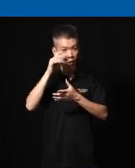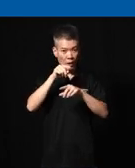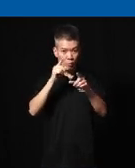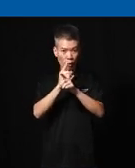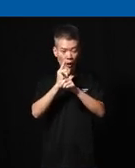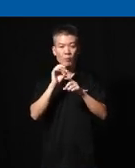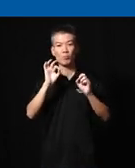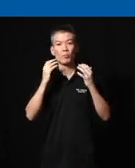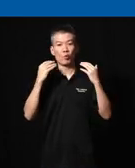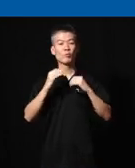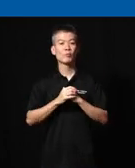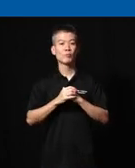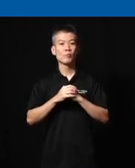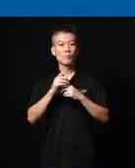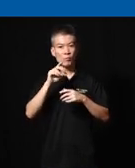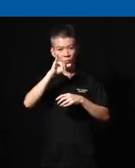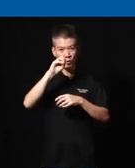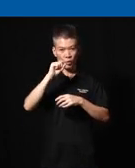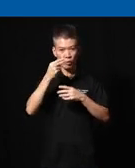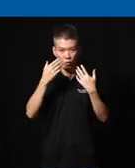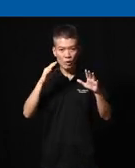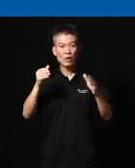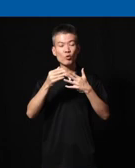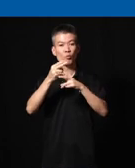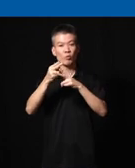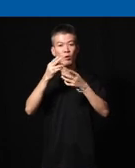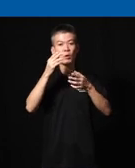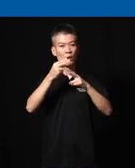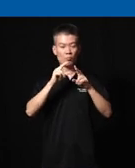cool okay so um I mean Josh has already introduced briefly the names and title so I probably I don't